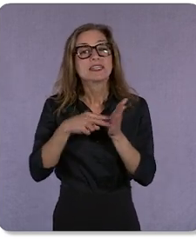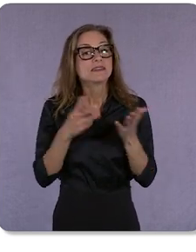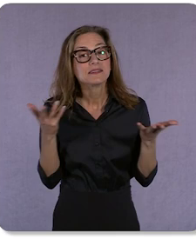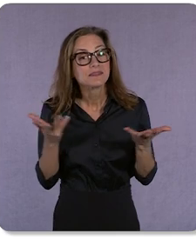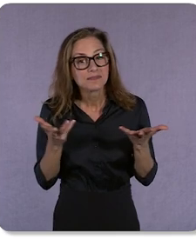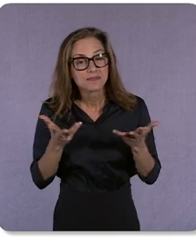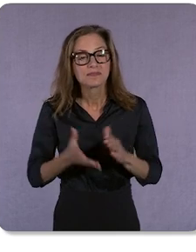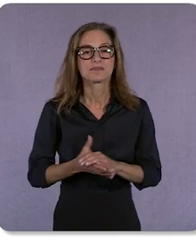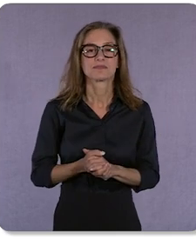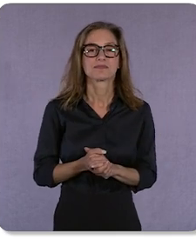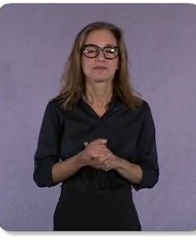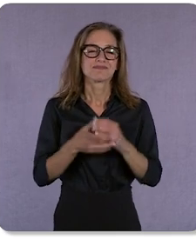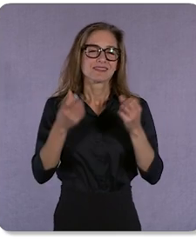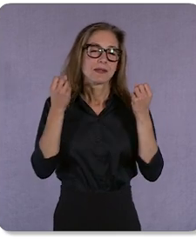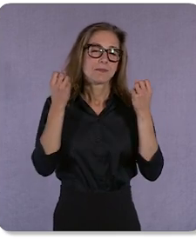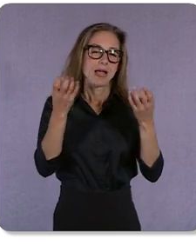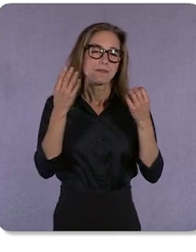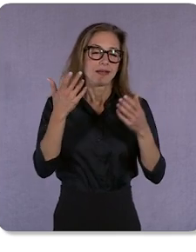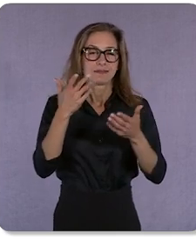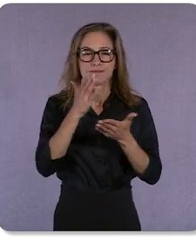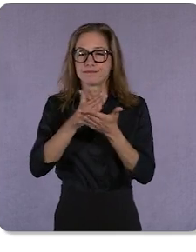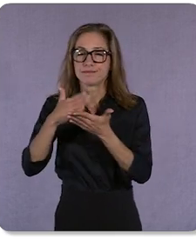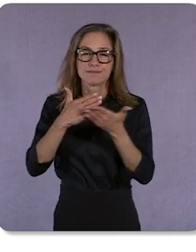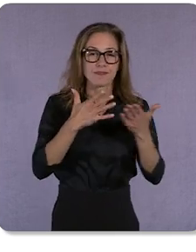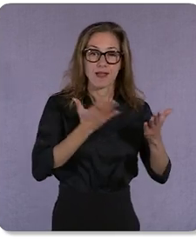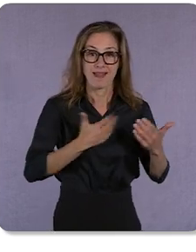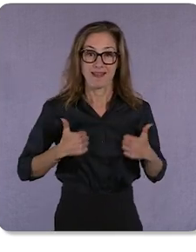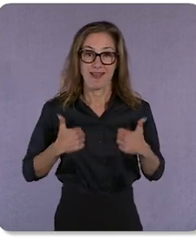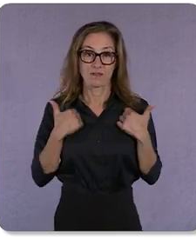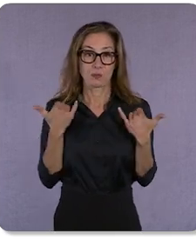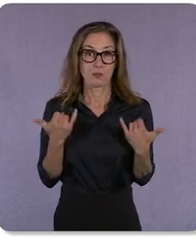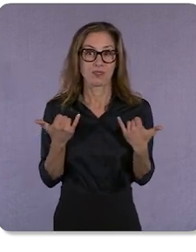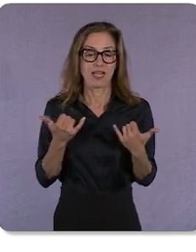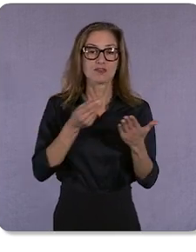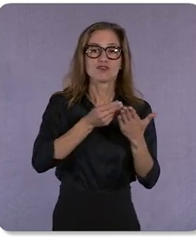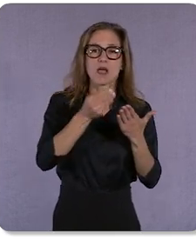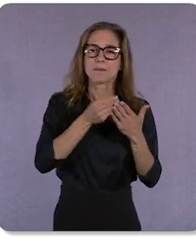In so many dimensions of our lives today, Shopping is happening seamlessly — while